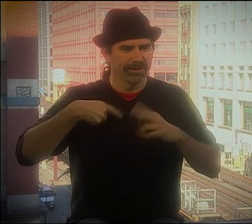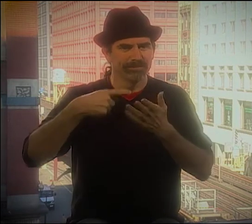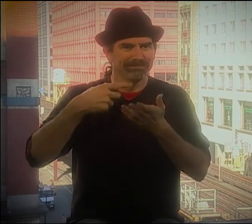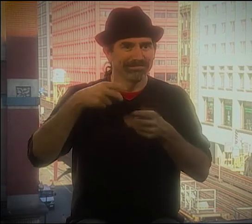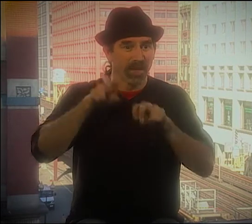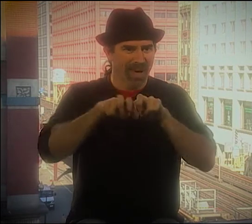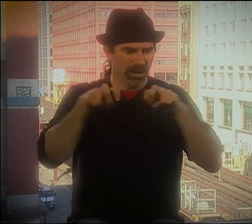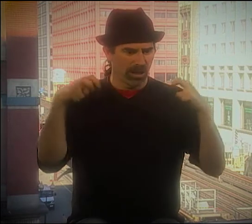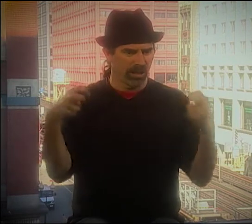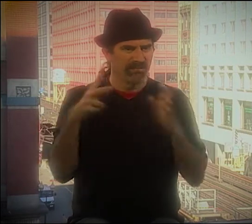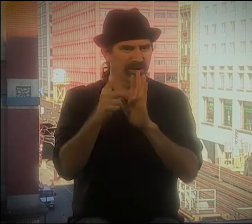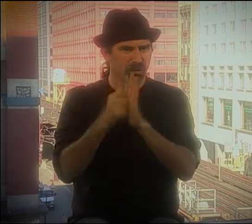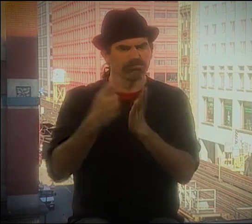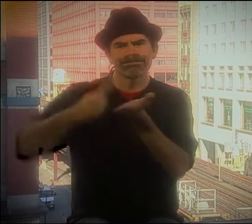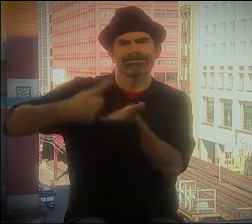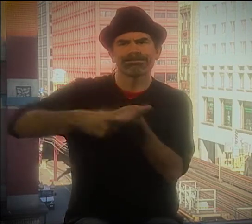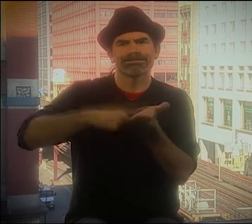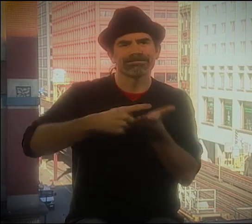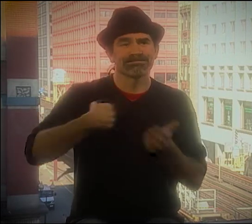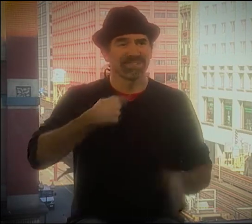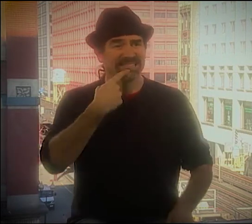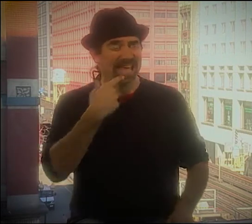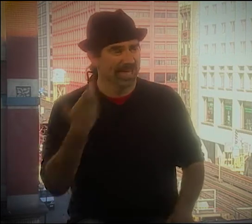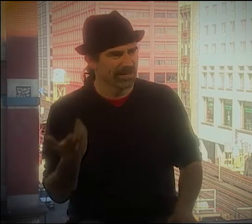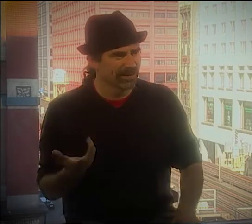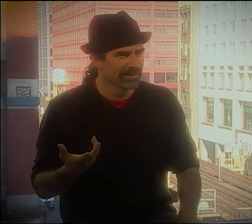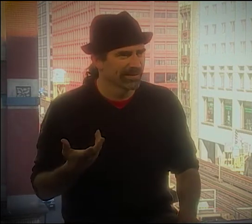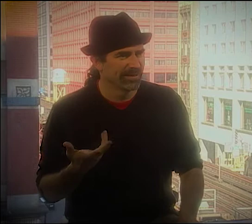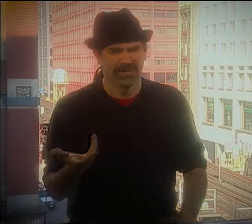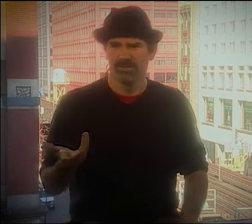IT'S LIKE BEFORE. REMEMBER I WAS TALKING ABOUT THAT PANEL WHERE WE WERE